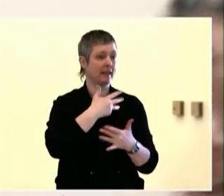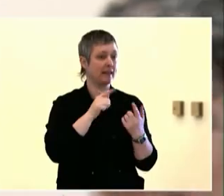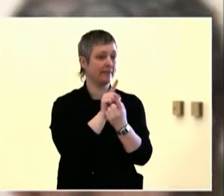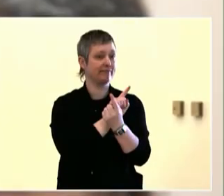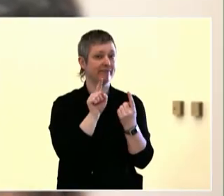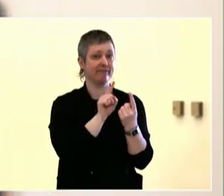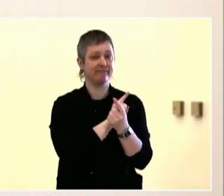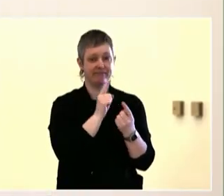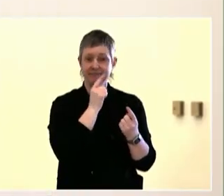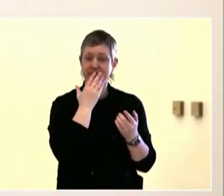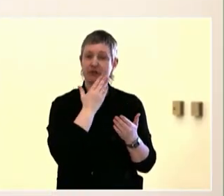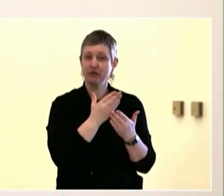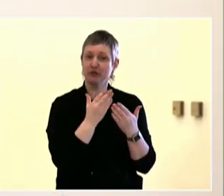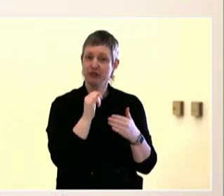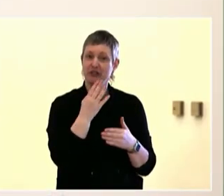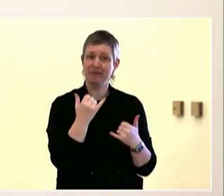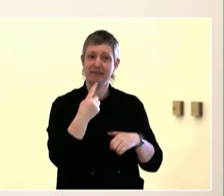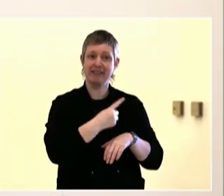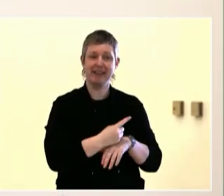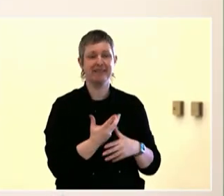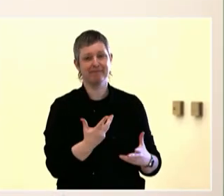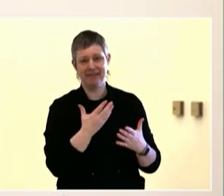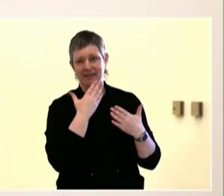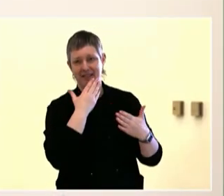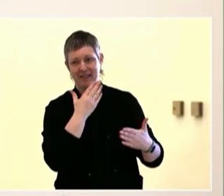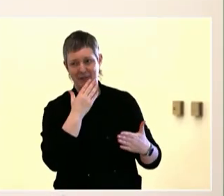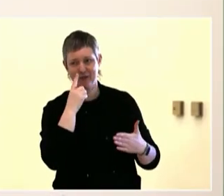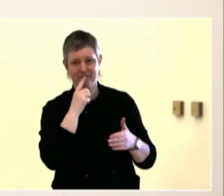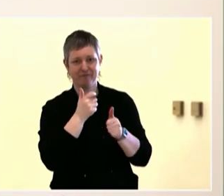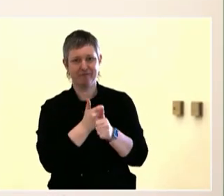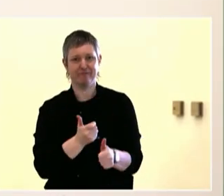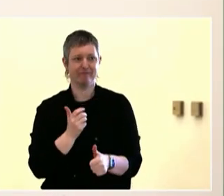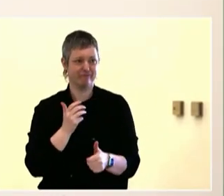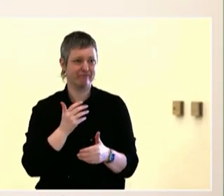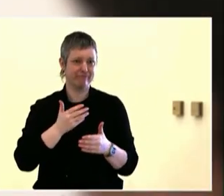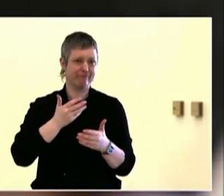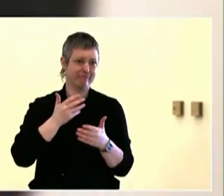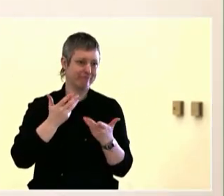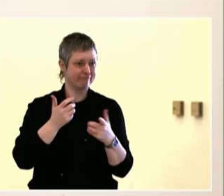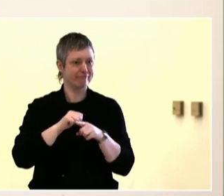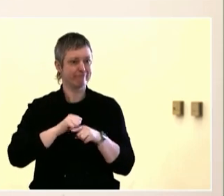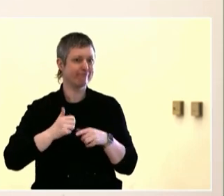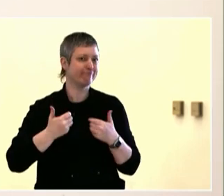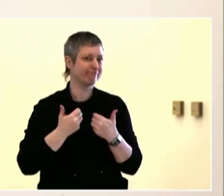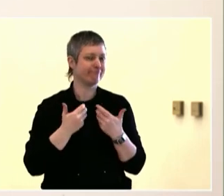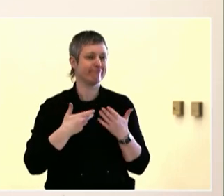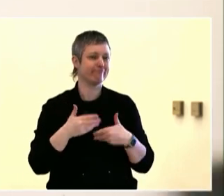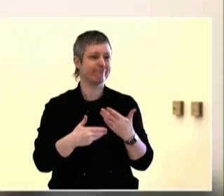Enjoy yourselves! Sarah? Is there music going on? Okay.